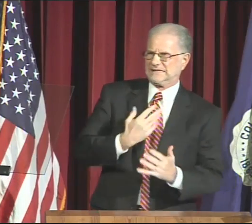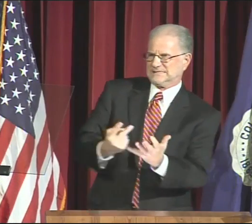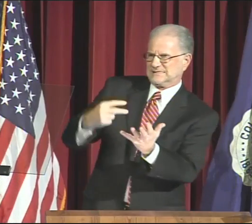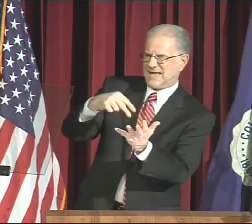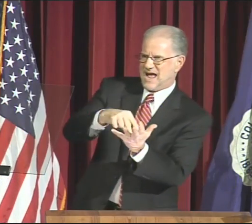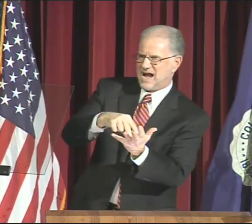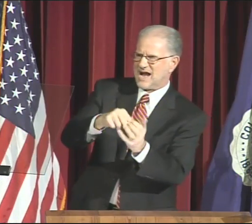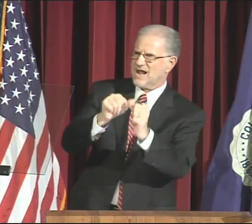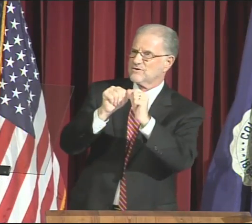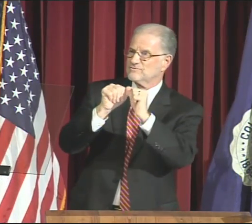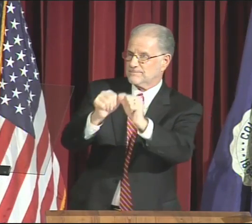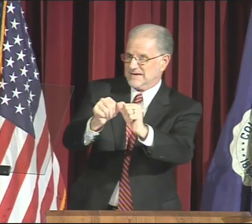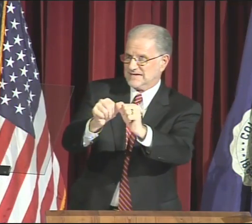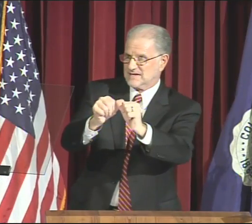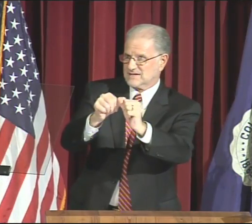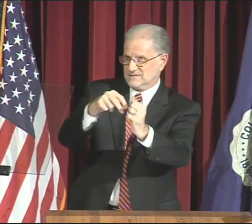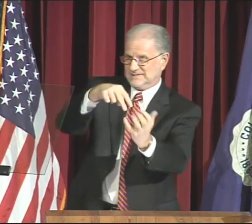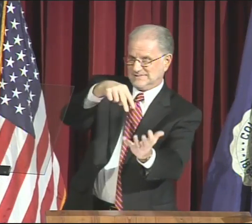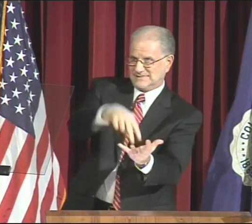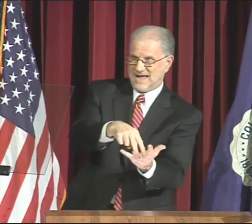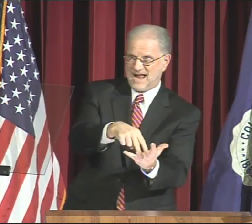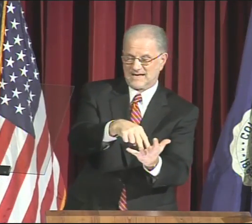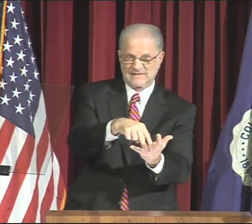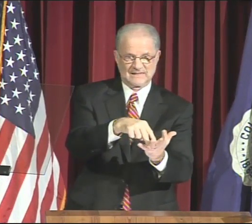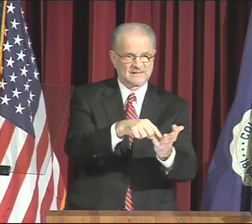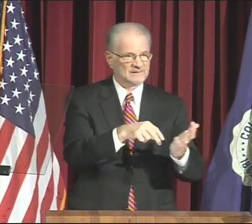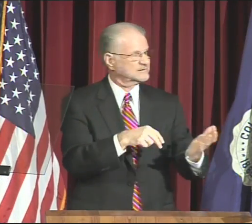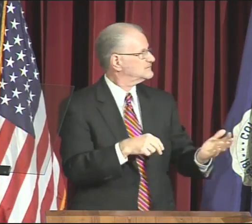to please stand and remain standing.